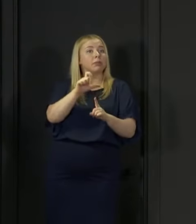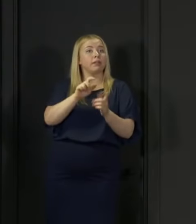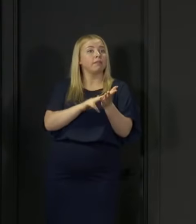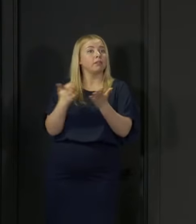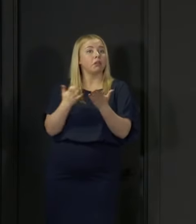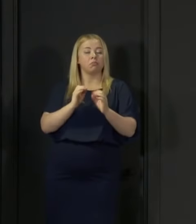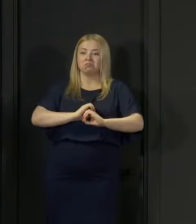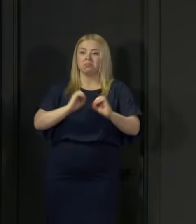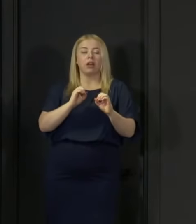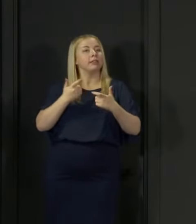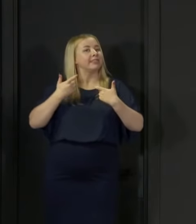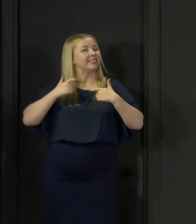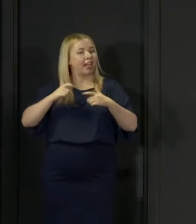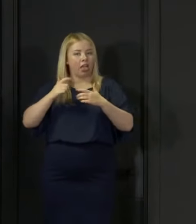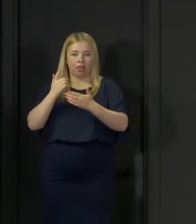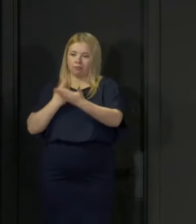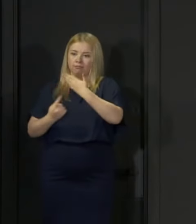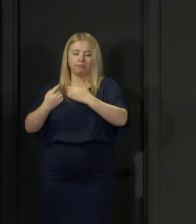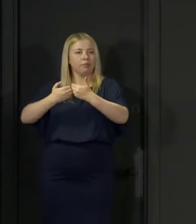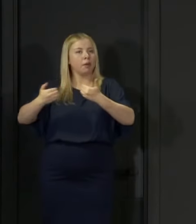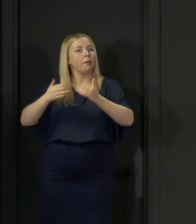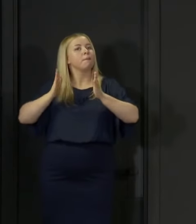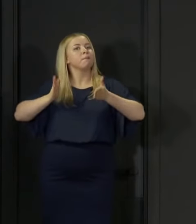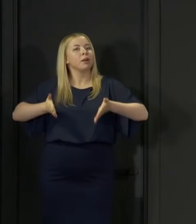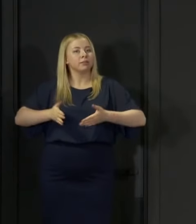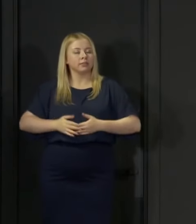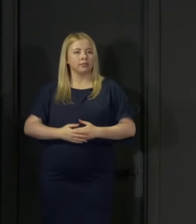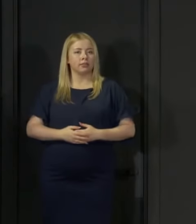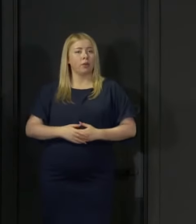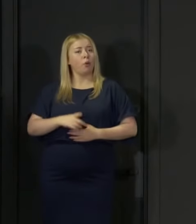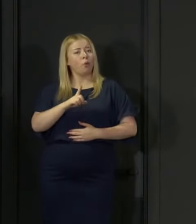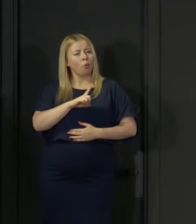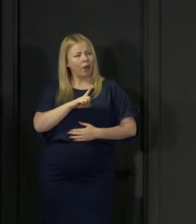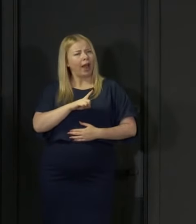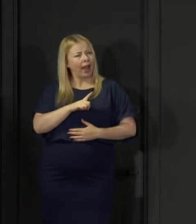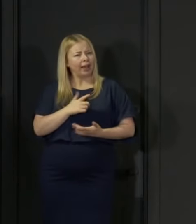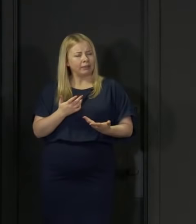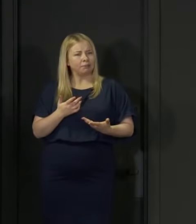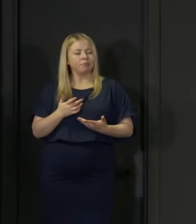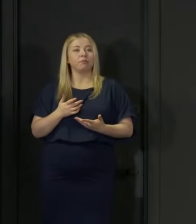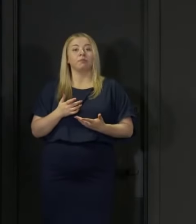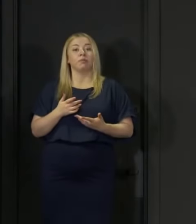And that's because, given what we know about the incubation of this virus, it is entirely